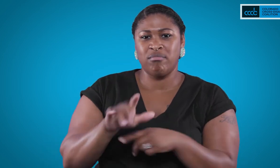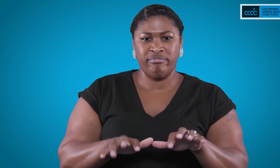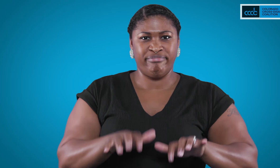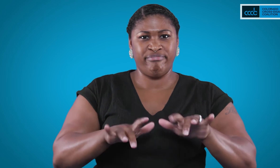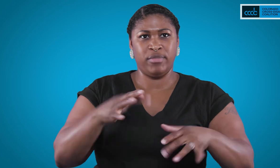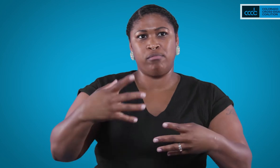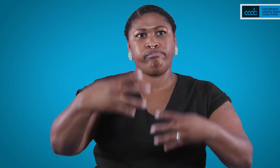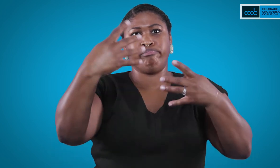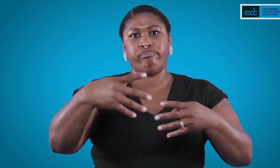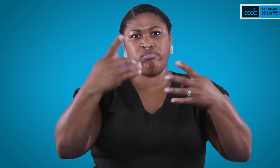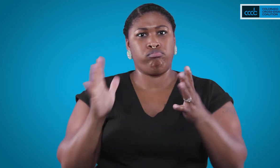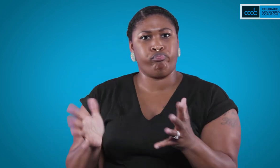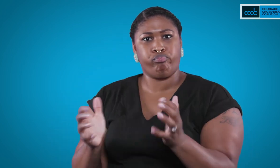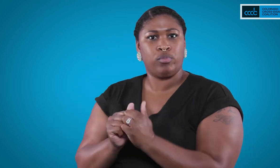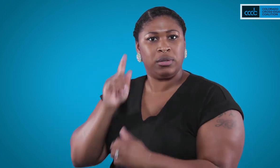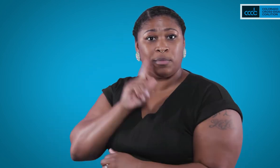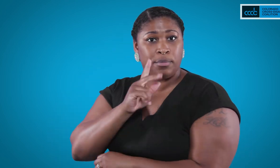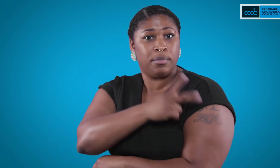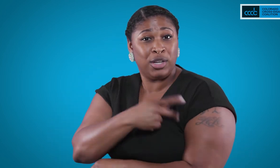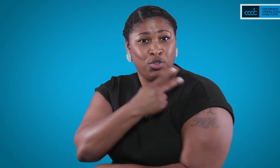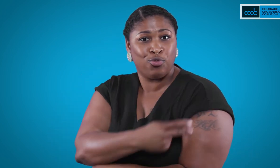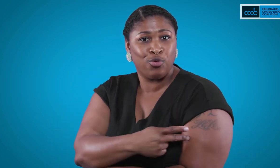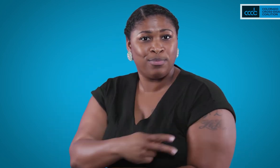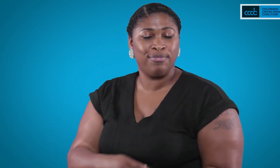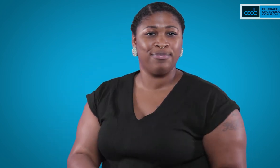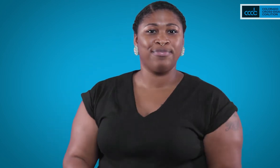used to caption your conversations in live time. The deaf patient will likely choose to speak with you.